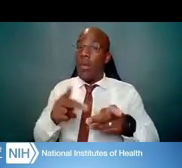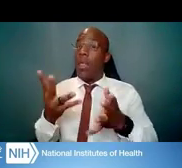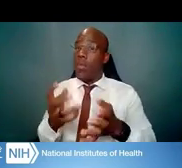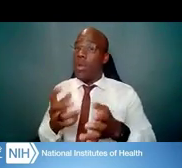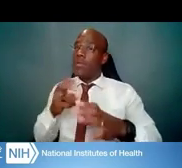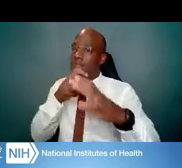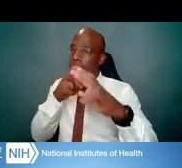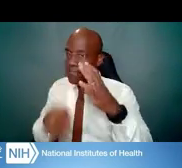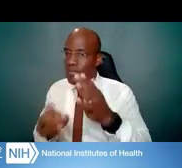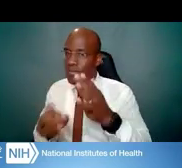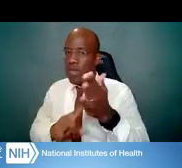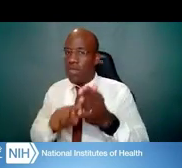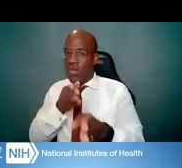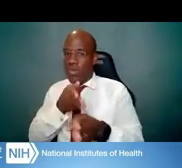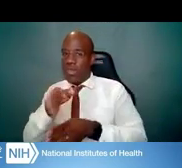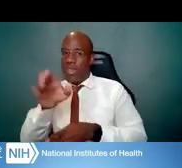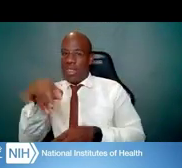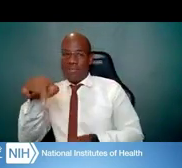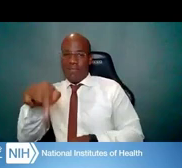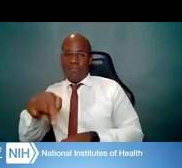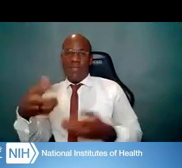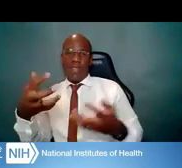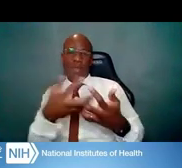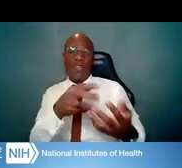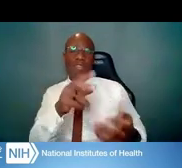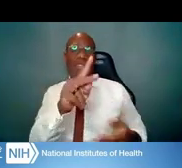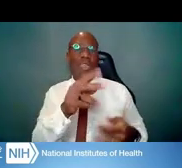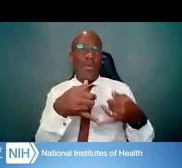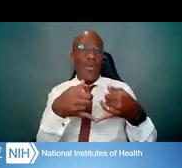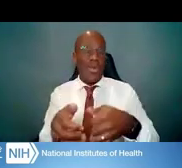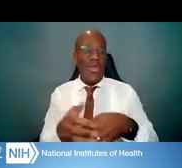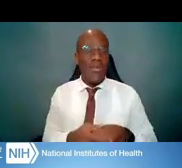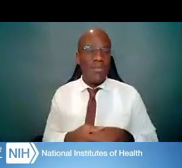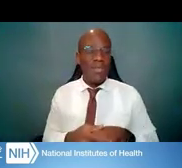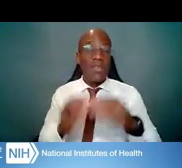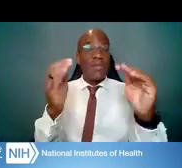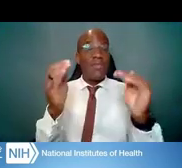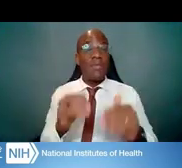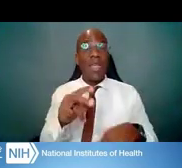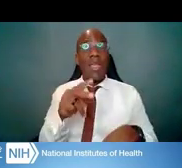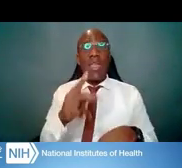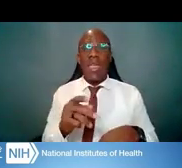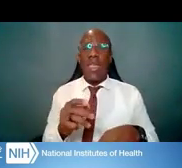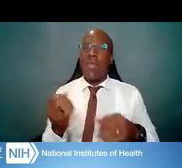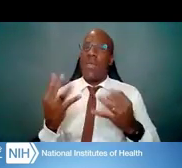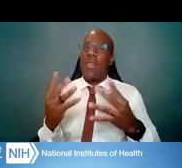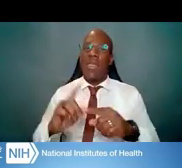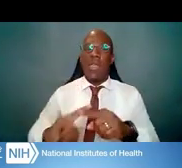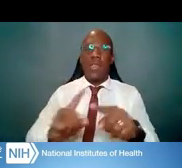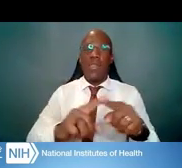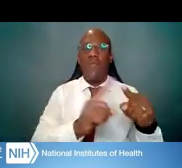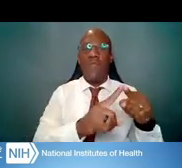K's come in many flavors. NIH supports K's for mid-career people.